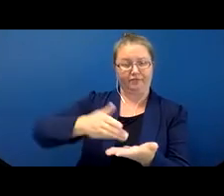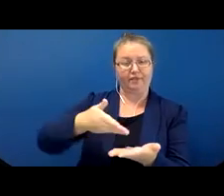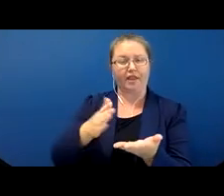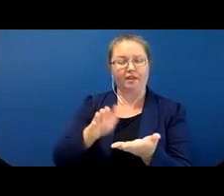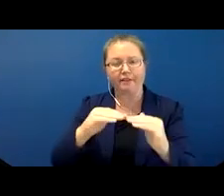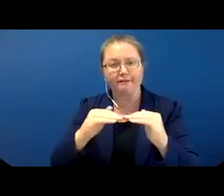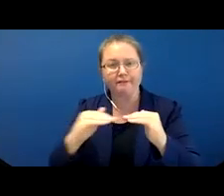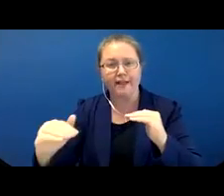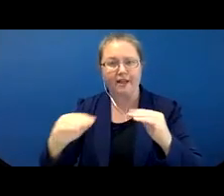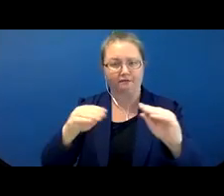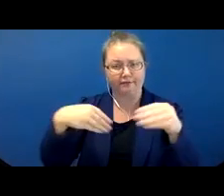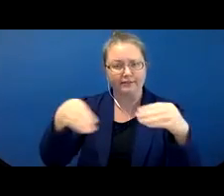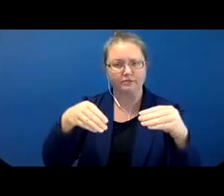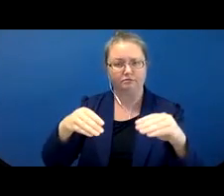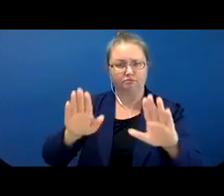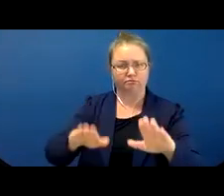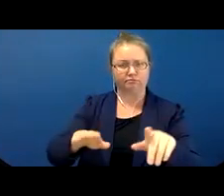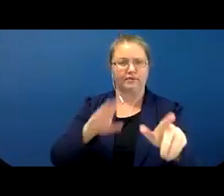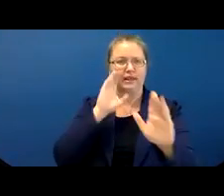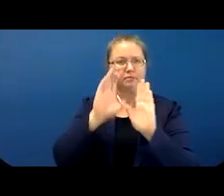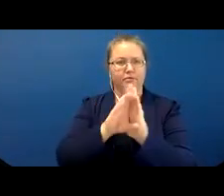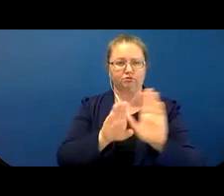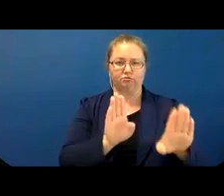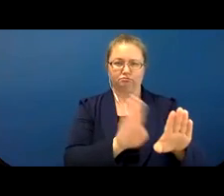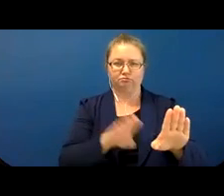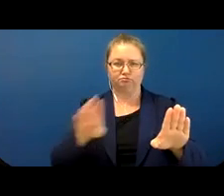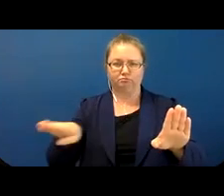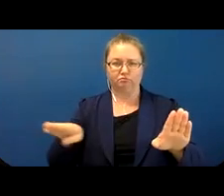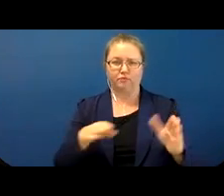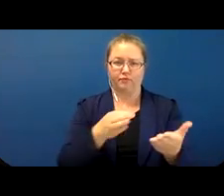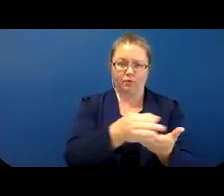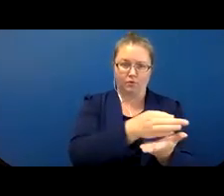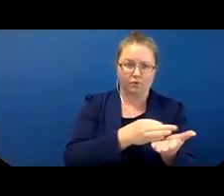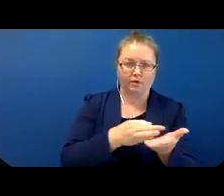can see in the picture, the dollar bill, the dollar bill is laying in place. So basically